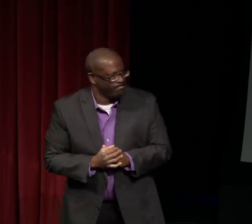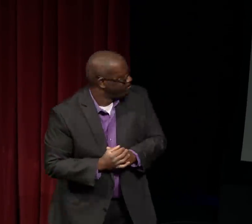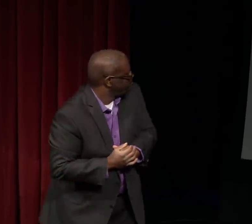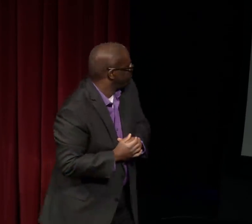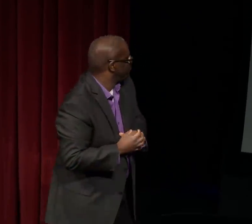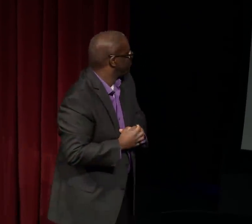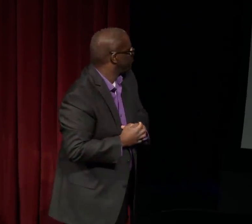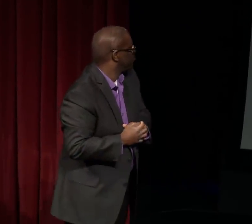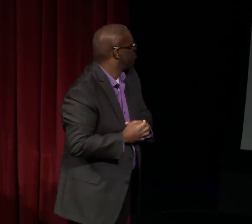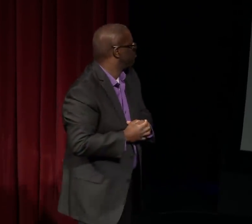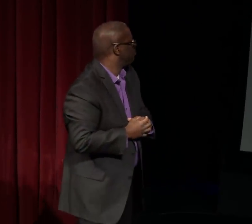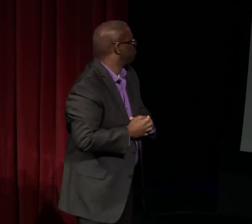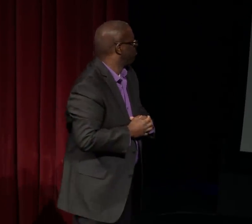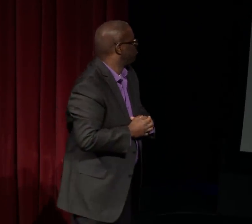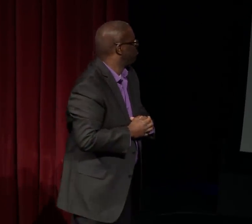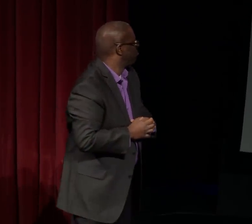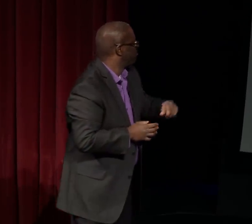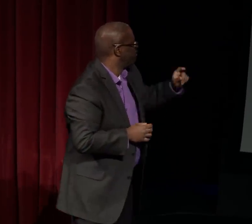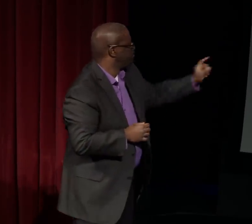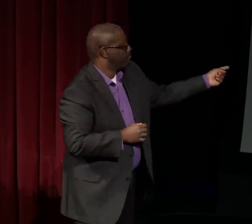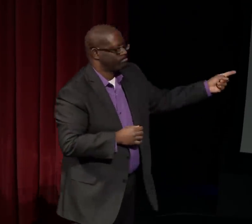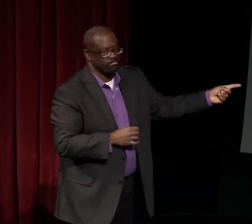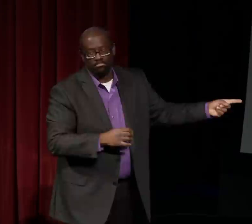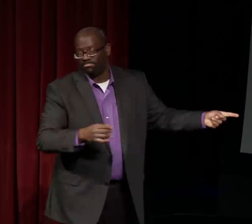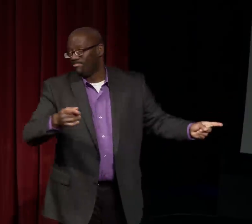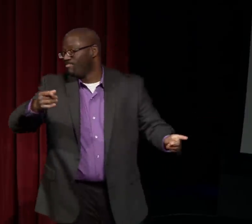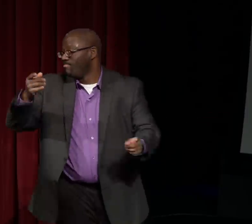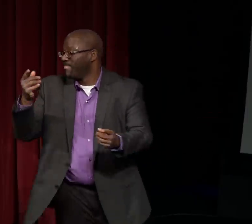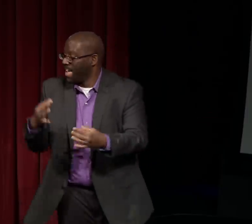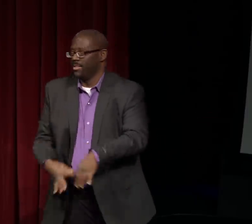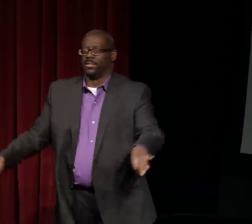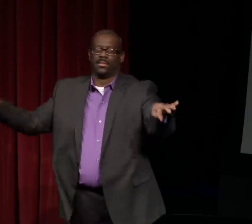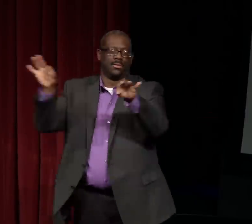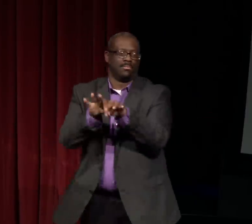Until they see what is possible. Once they do, they are inspired to work harder